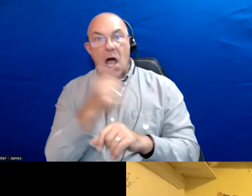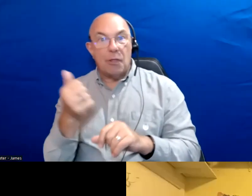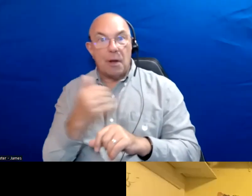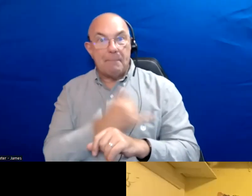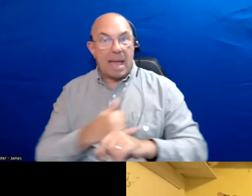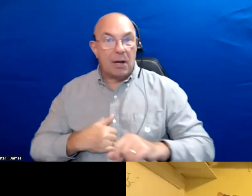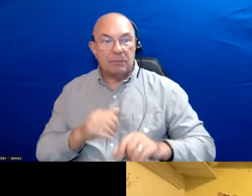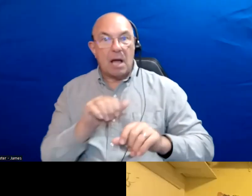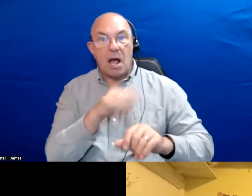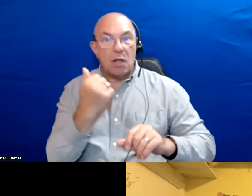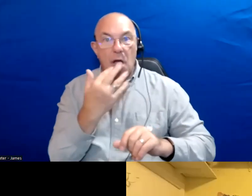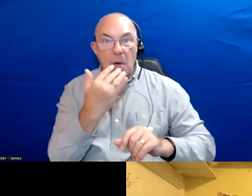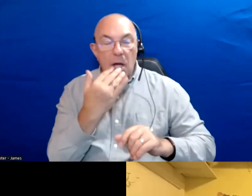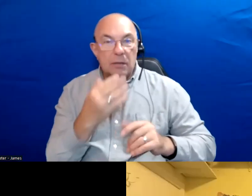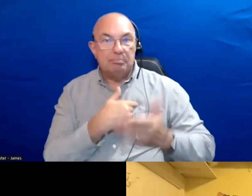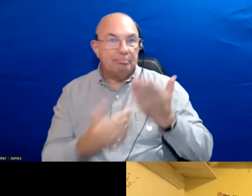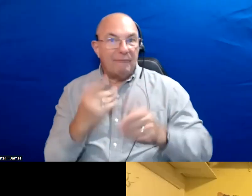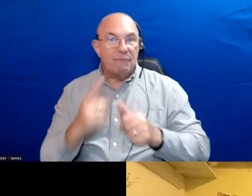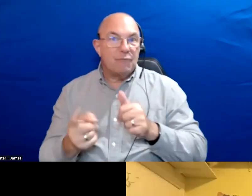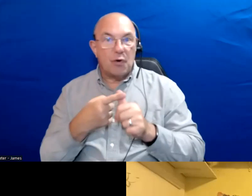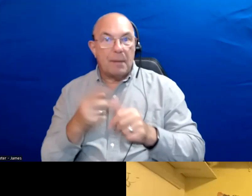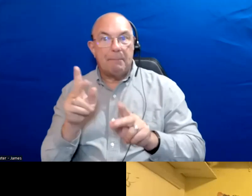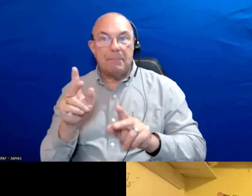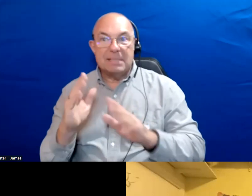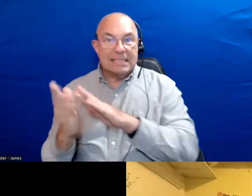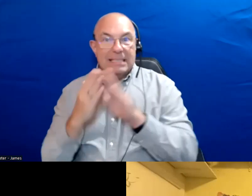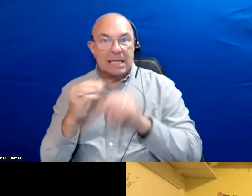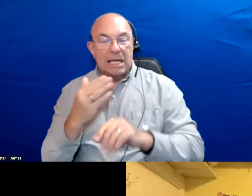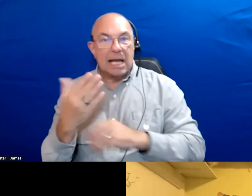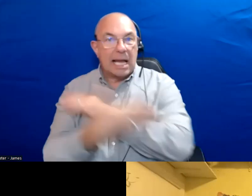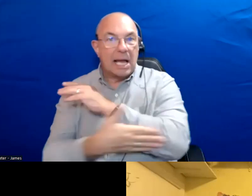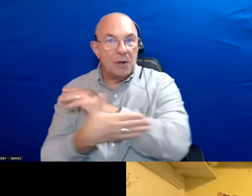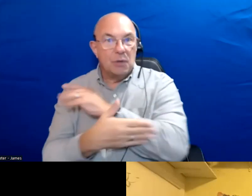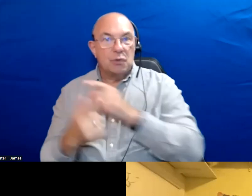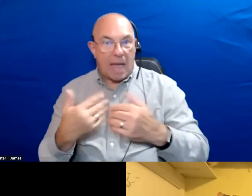like Toronto we would be one of the first Bennis apologies in the country to have that.